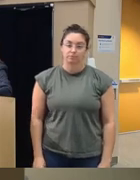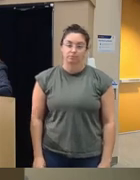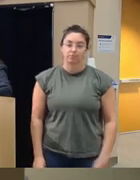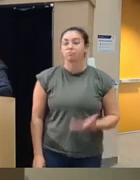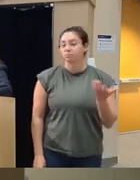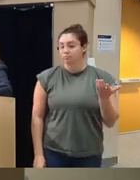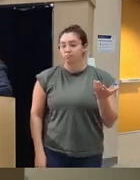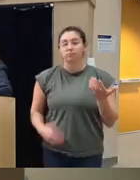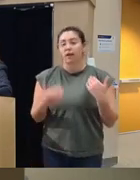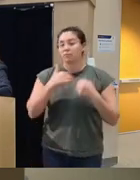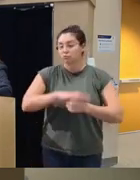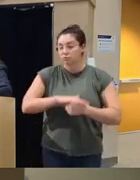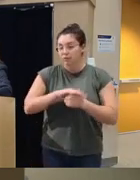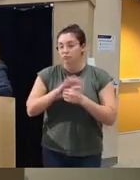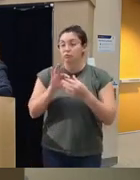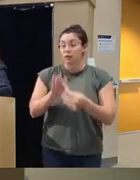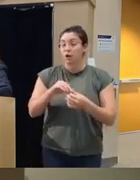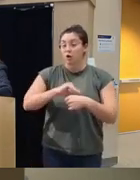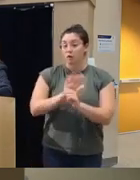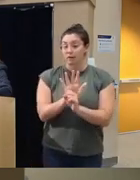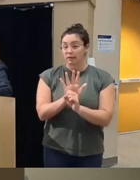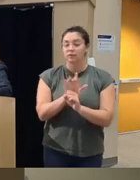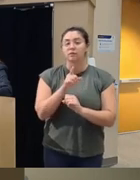any stressors related to coid so this we were building this